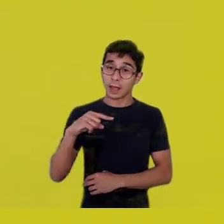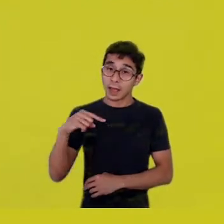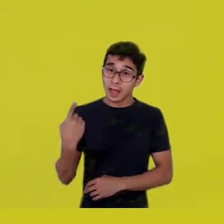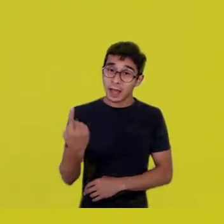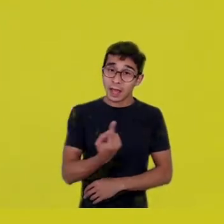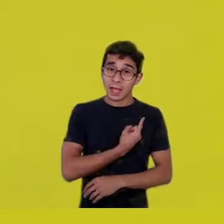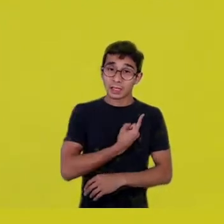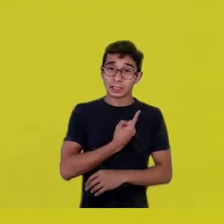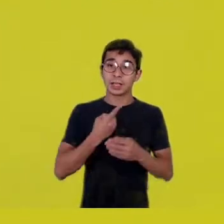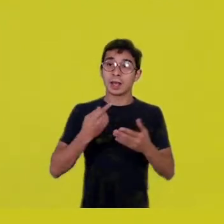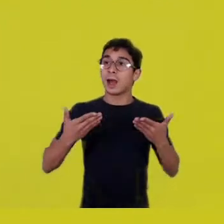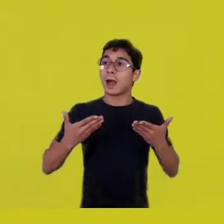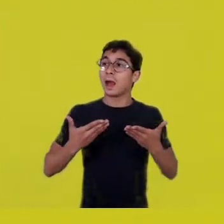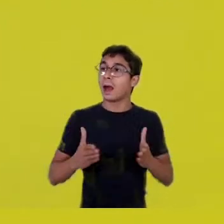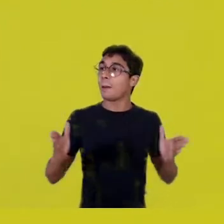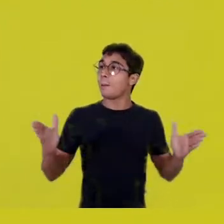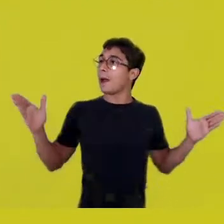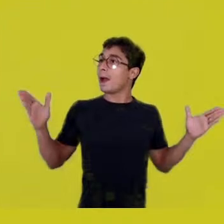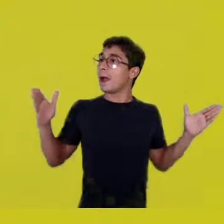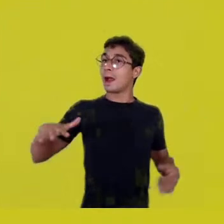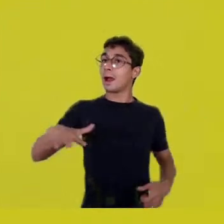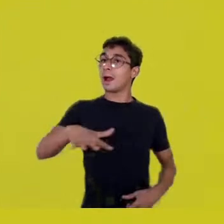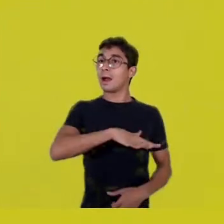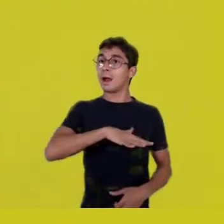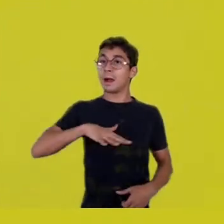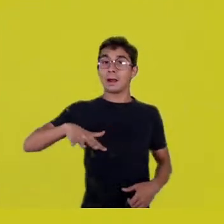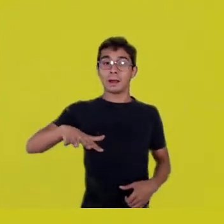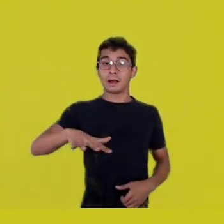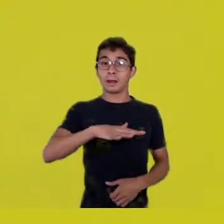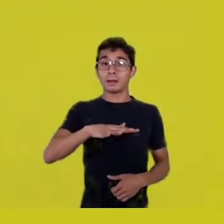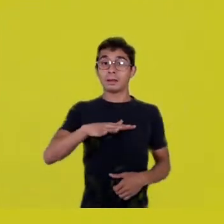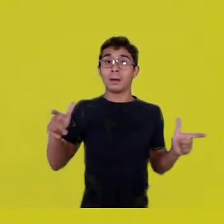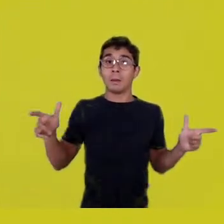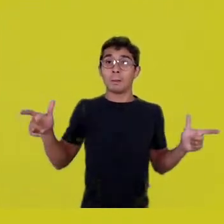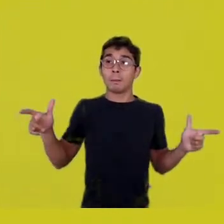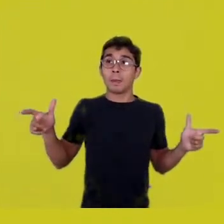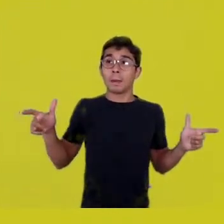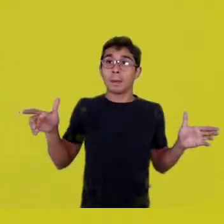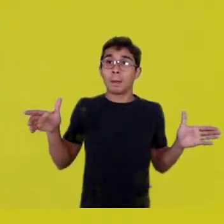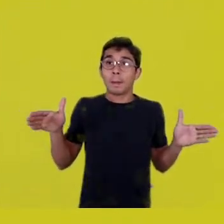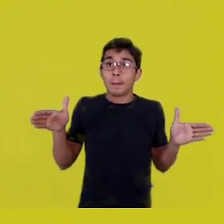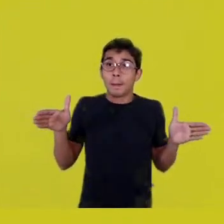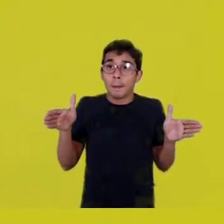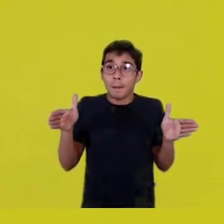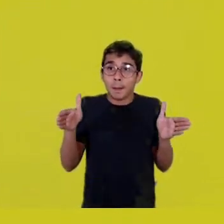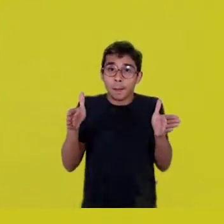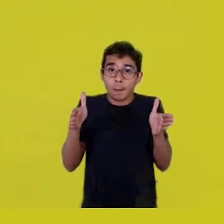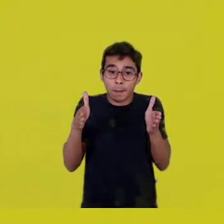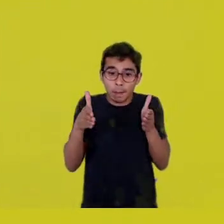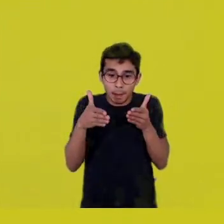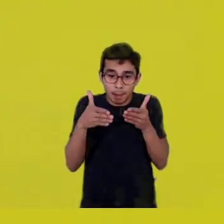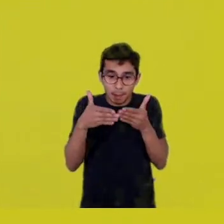including ontological ones. We are accepting a reduction in the meaning of life.